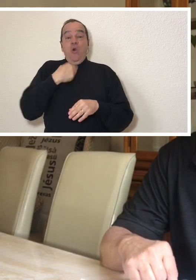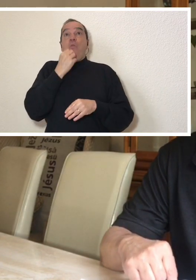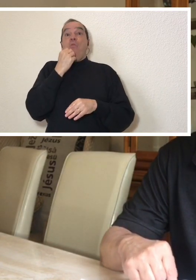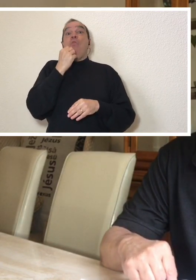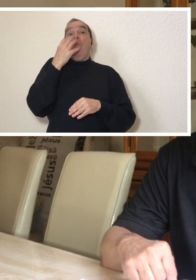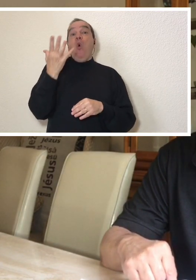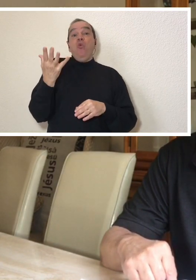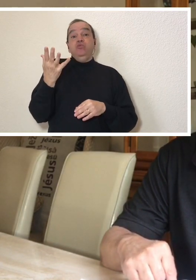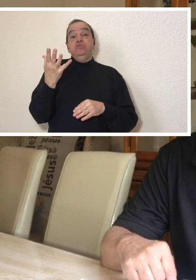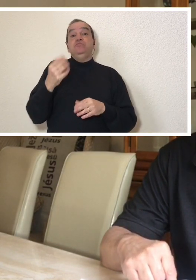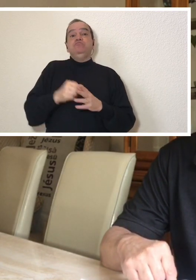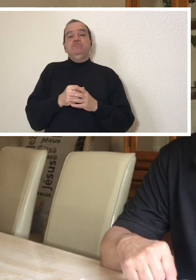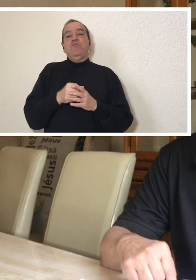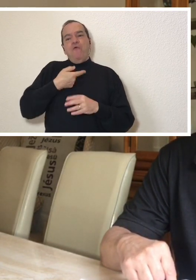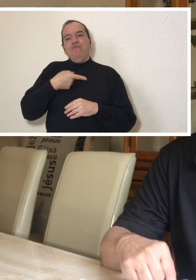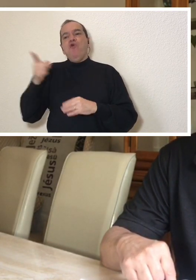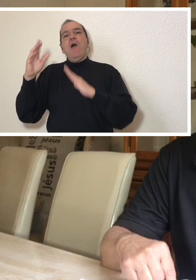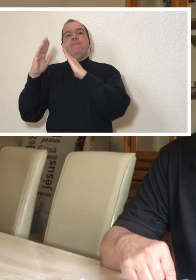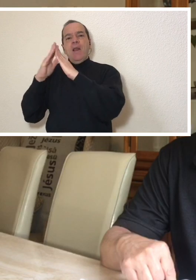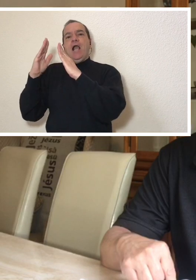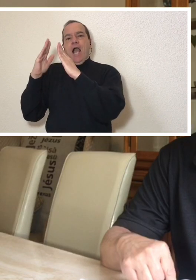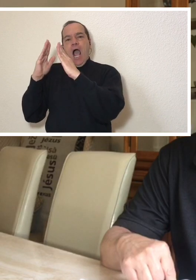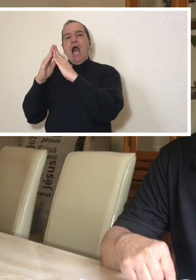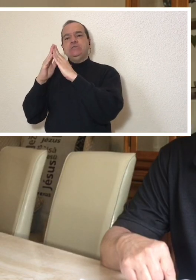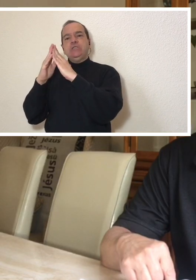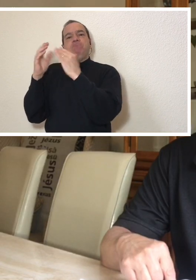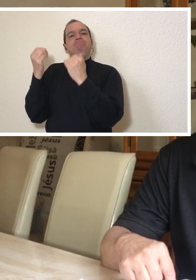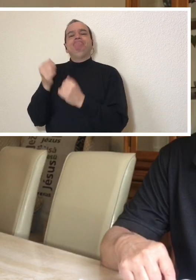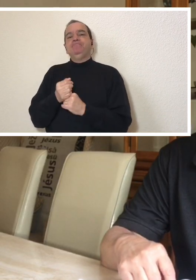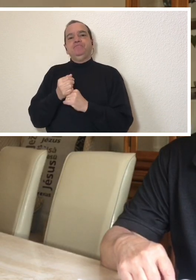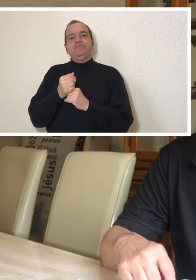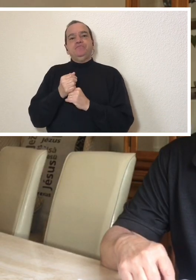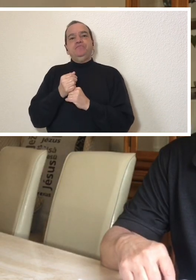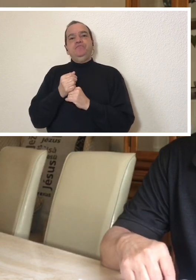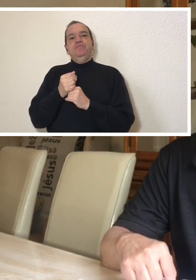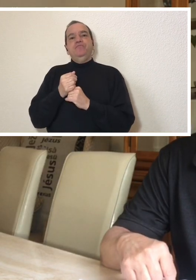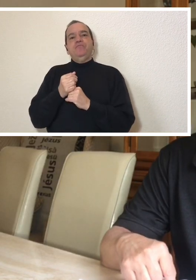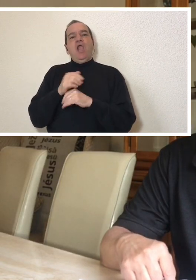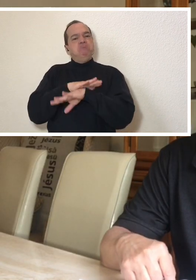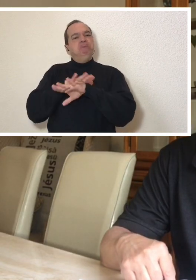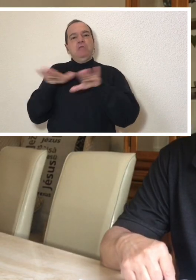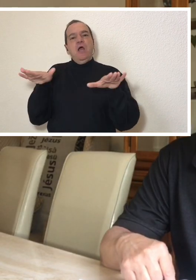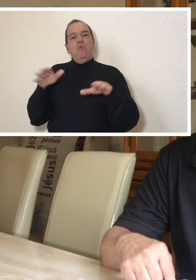I was discharged the same day with no complications.